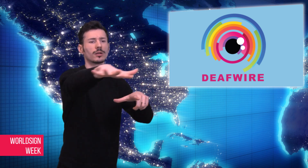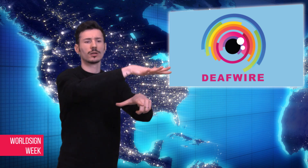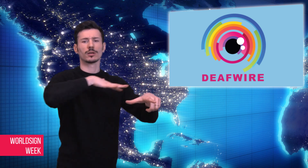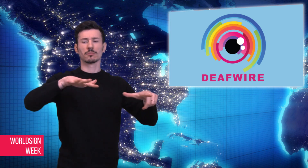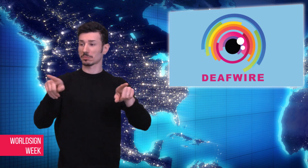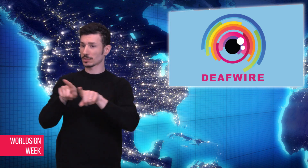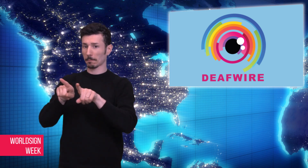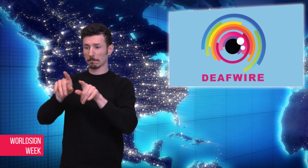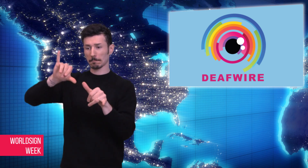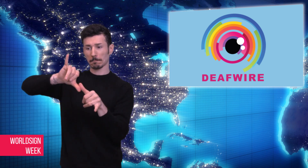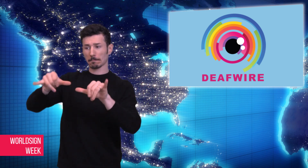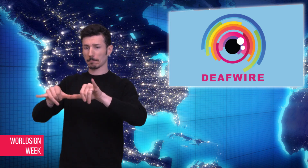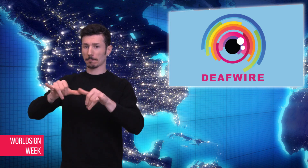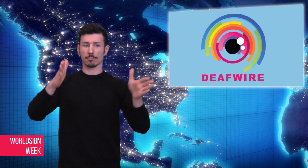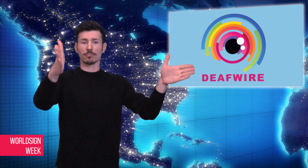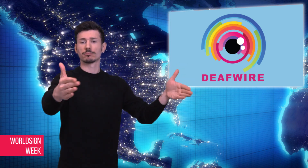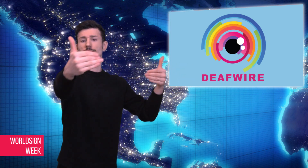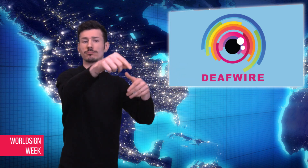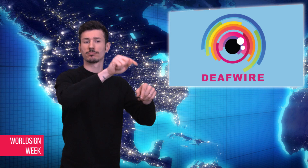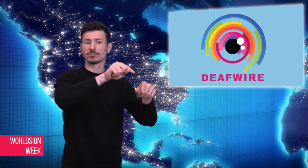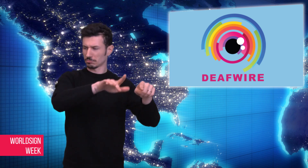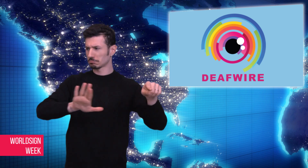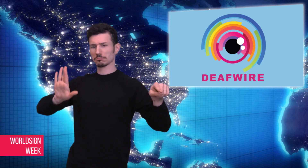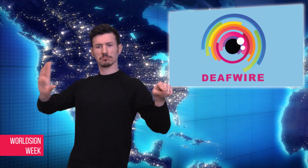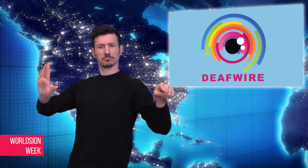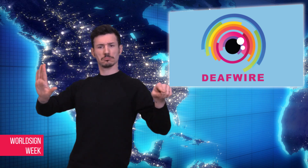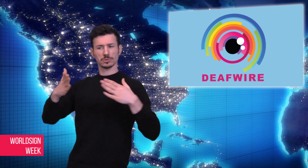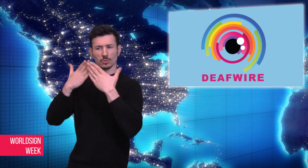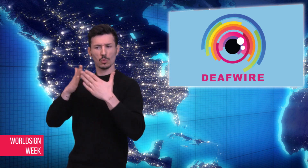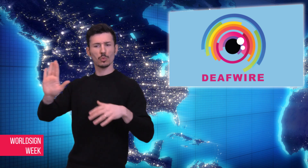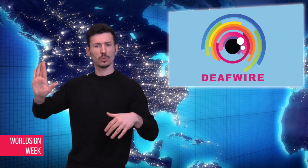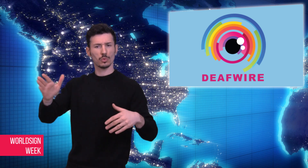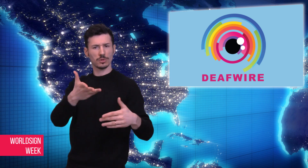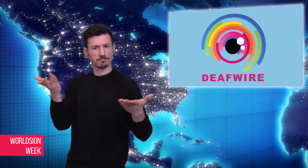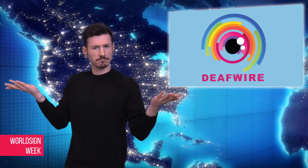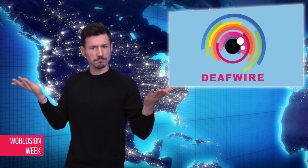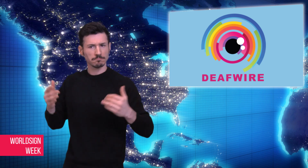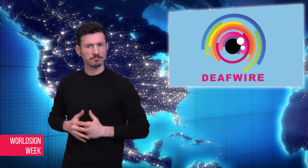equal amount of land elsewhere as a fair exchange for their current land.